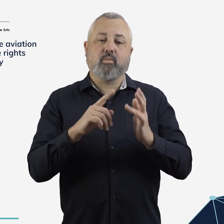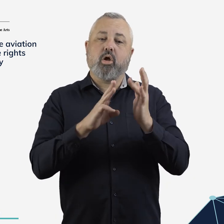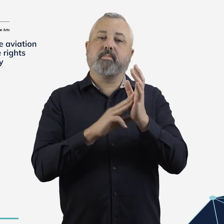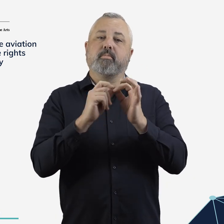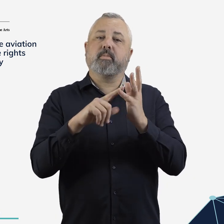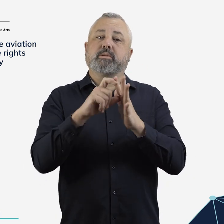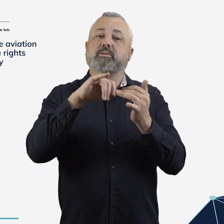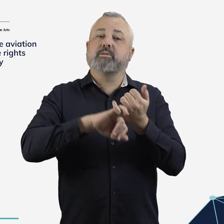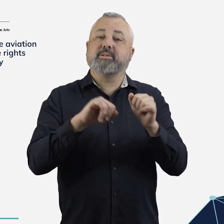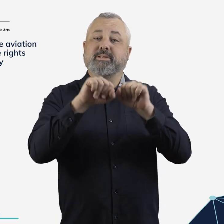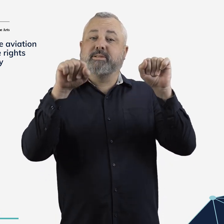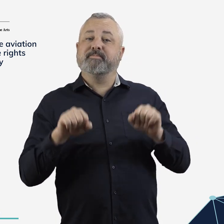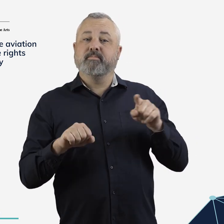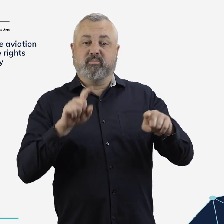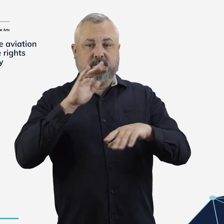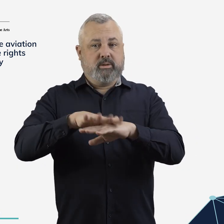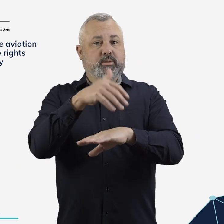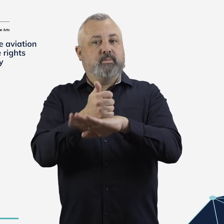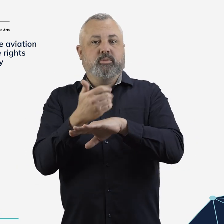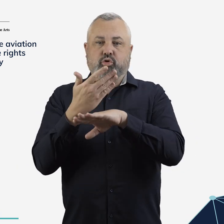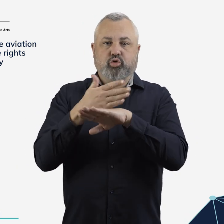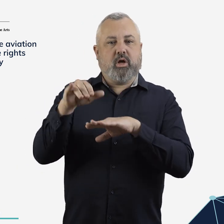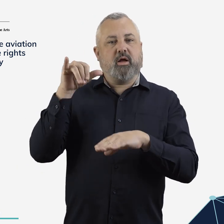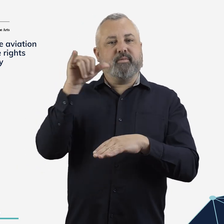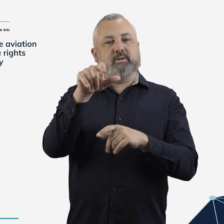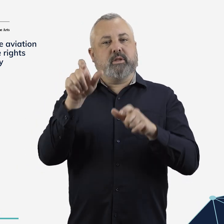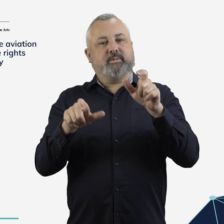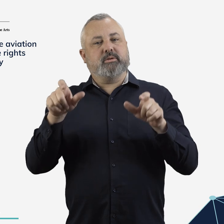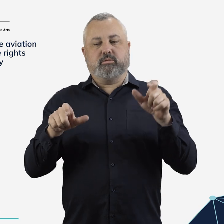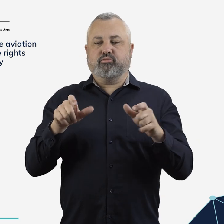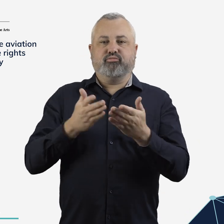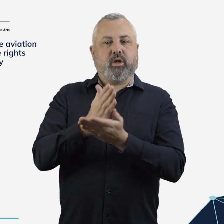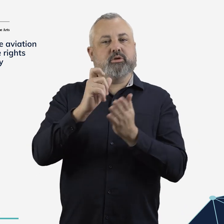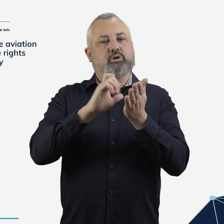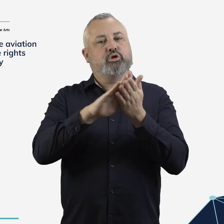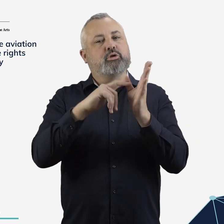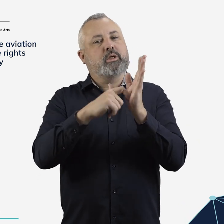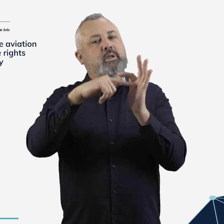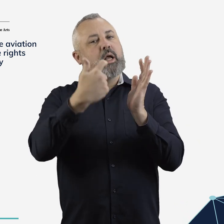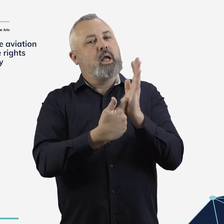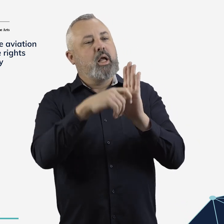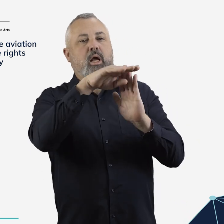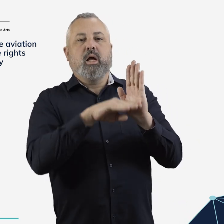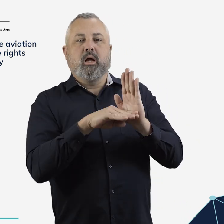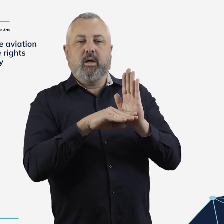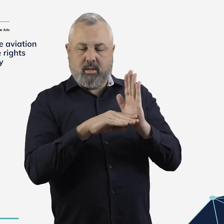A new aviation customer rights charter will feature in the aviation ombuds scheme.